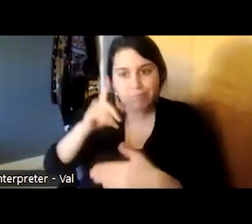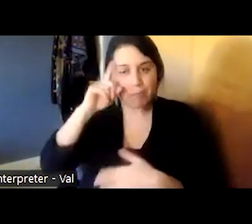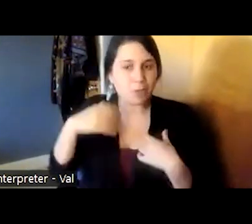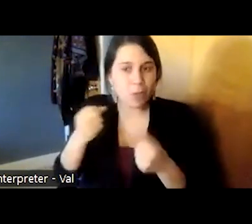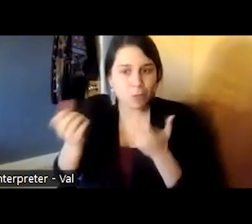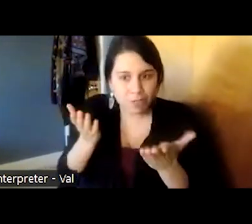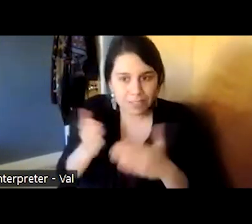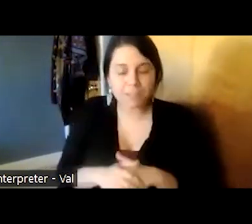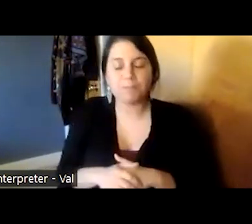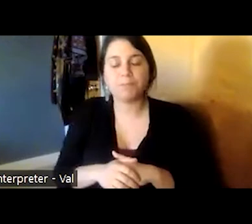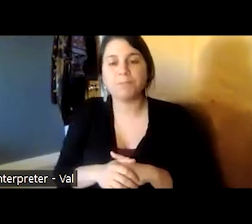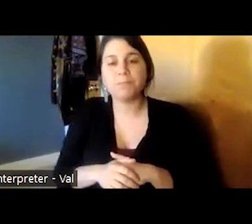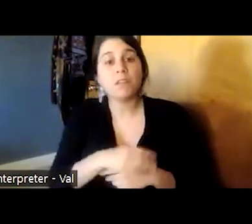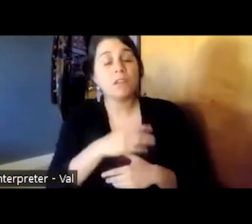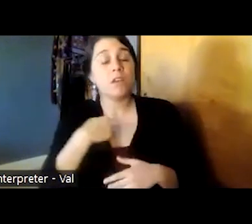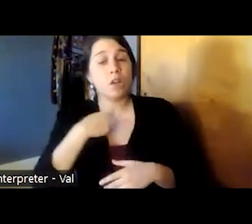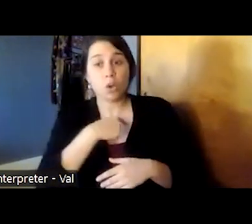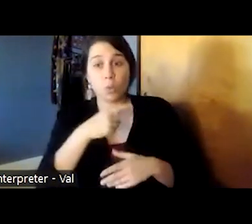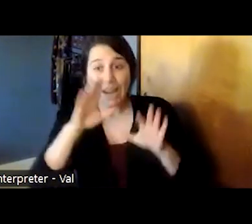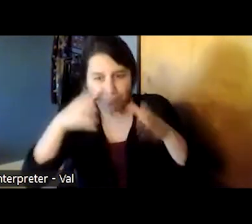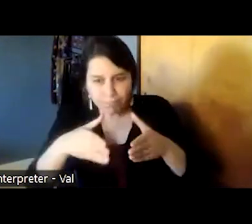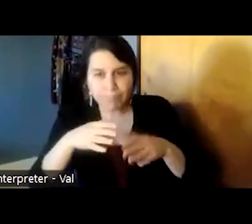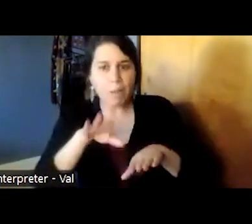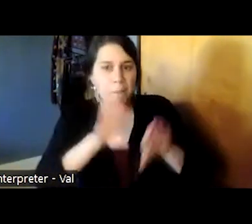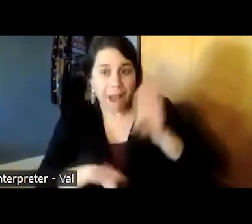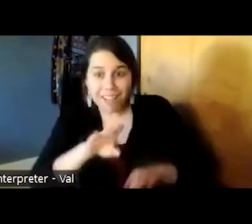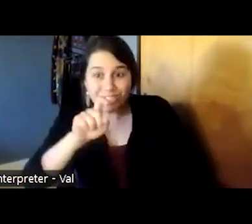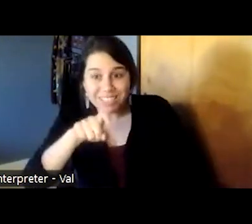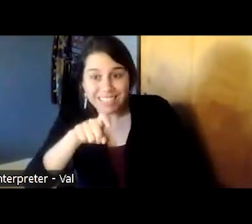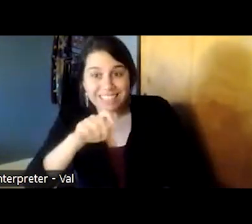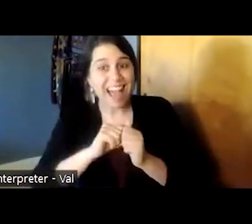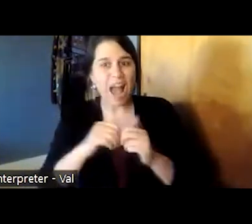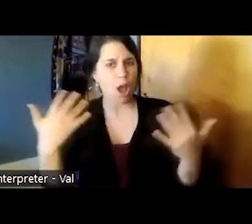we've been able to attend to the biological needs through integration of primary medical